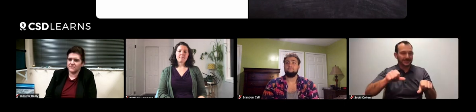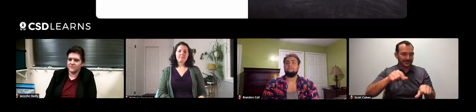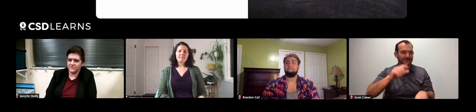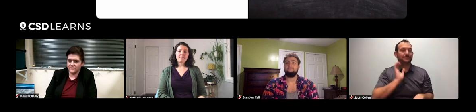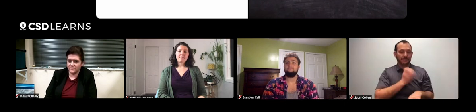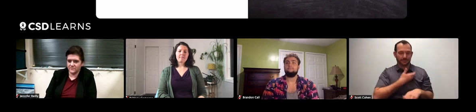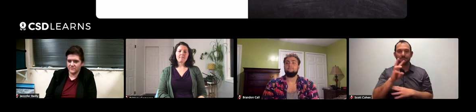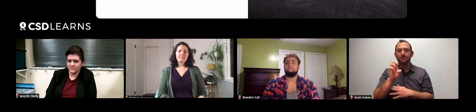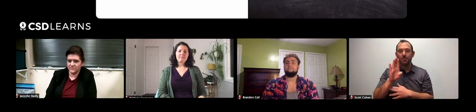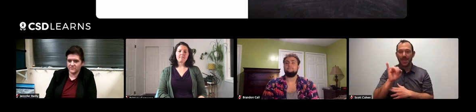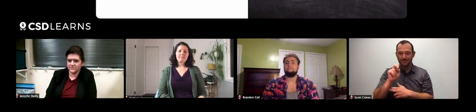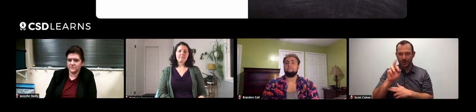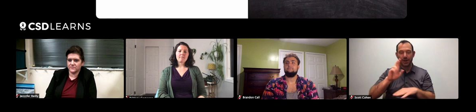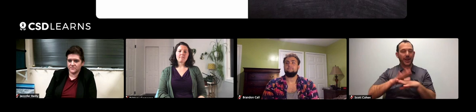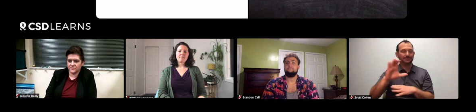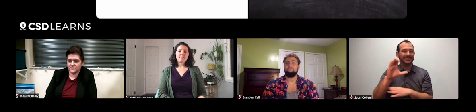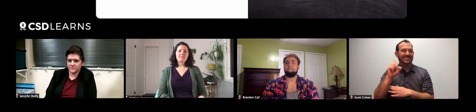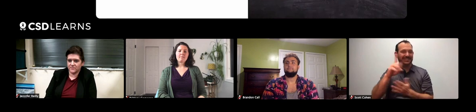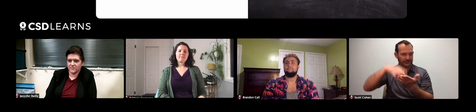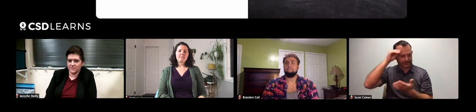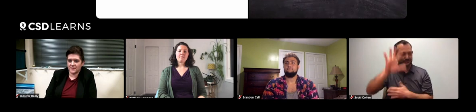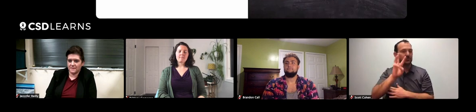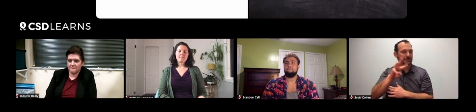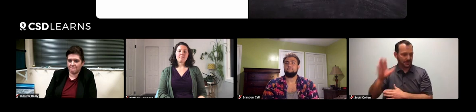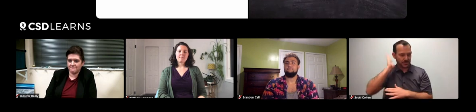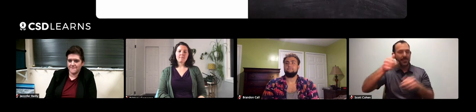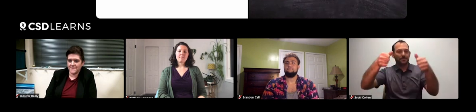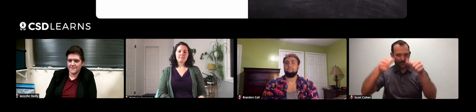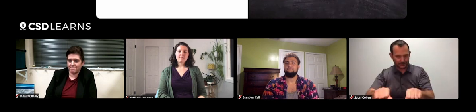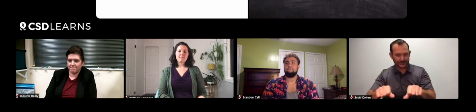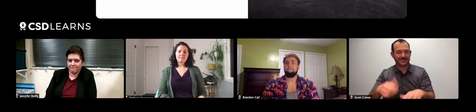Our webinar will be posted at CSD LEARN's website.